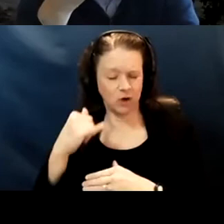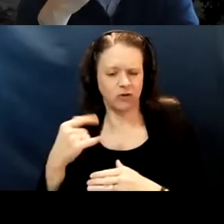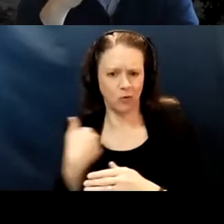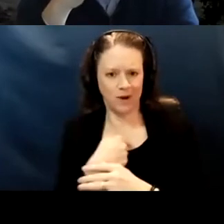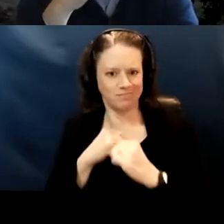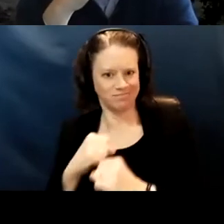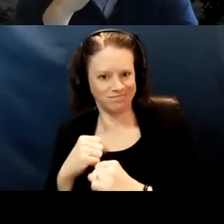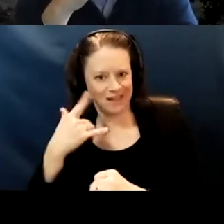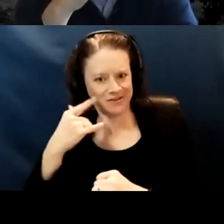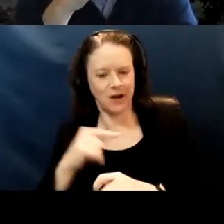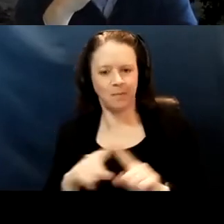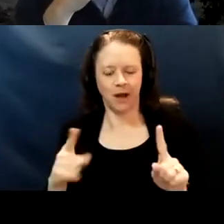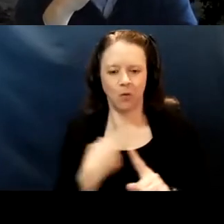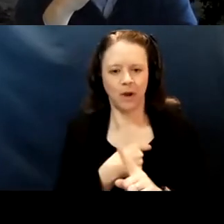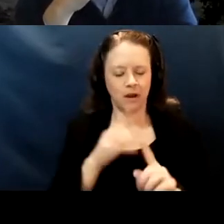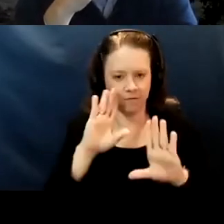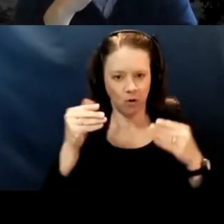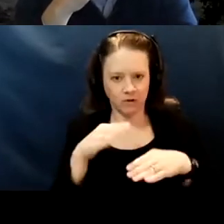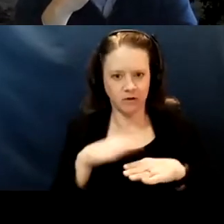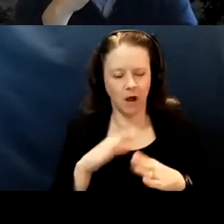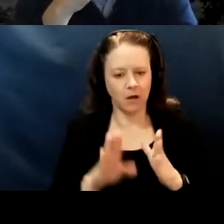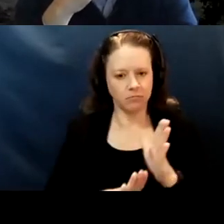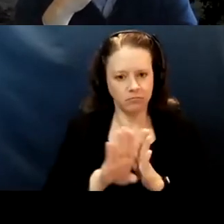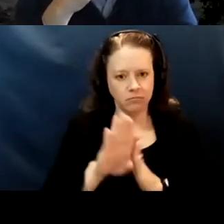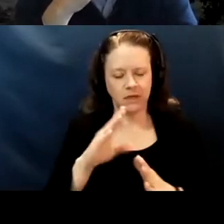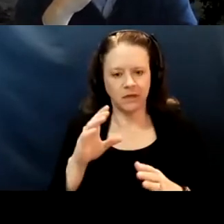and specifically focus on the programs that keep older adults happy in a home.